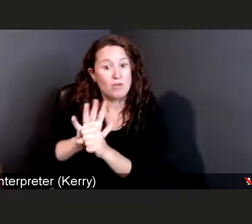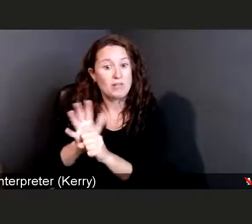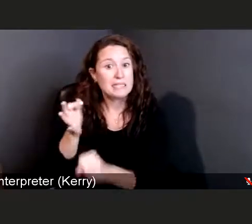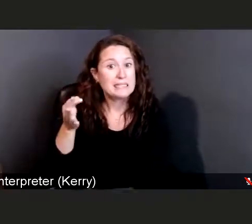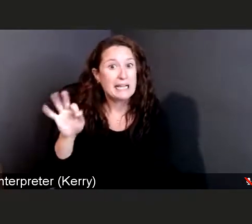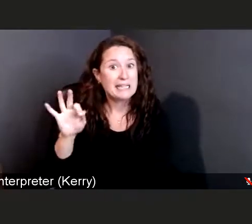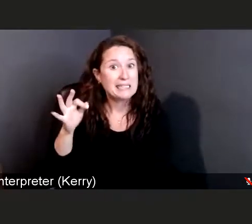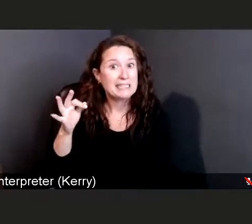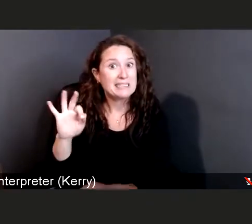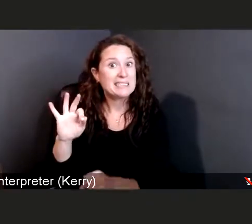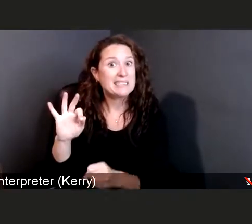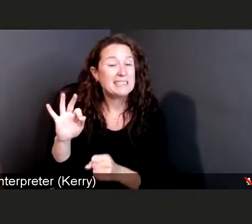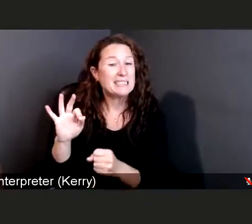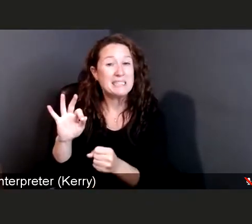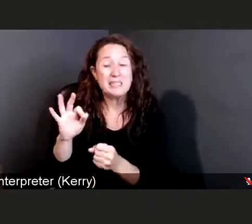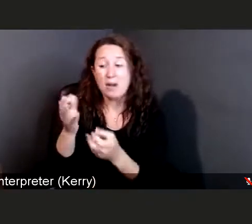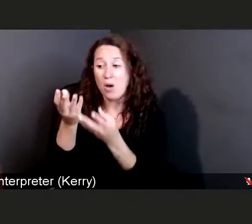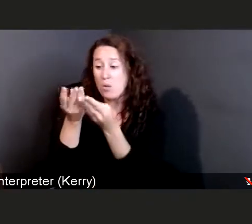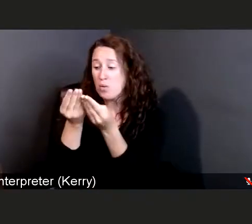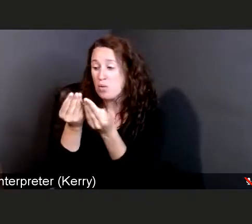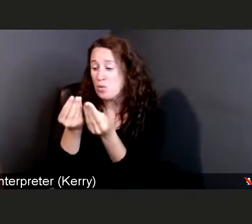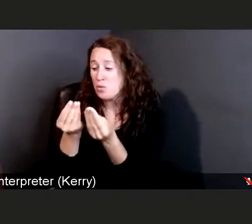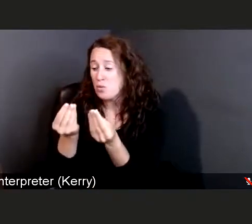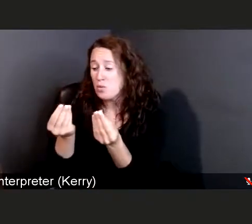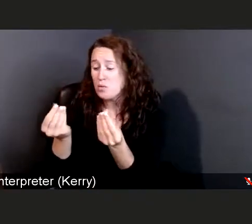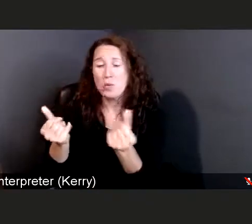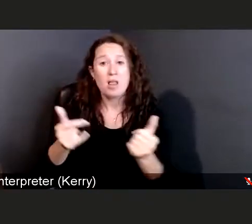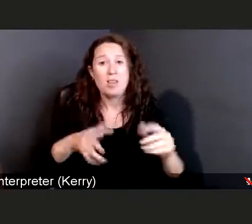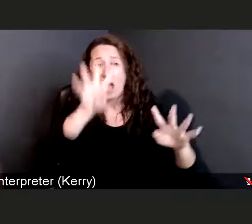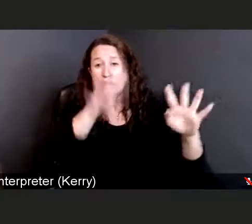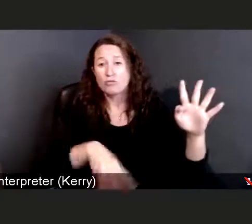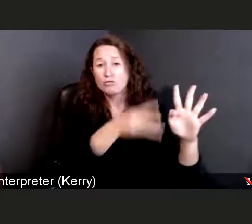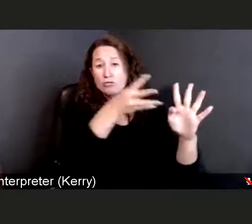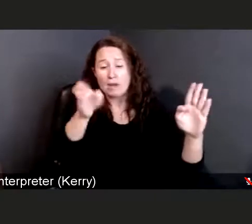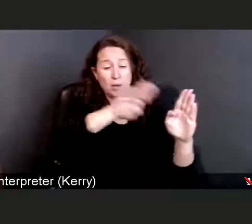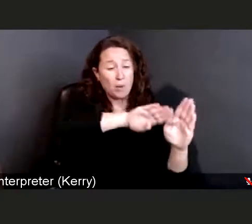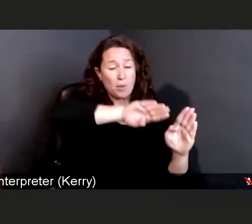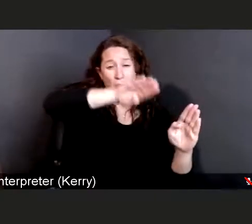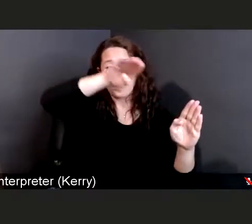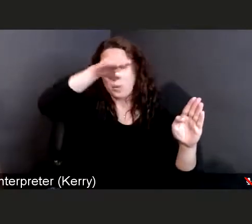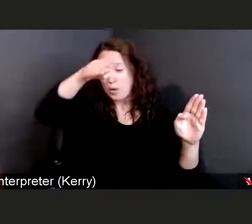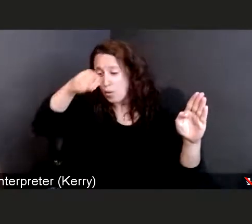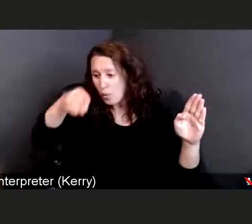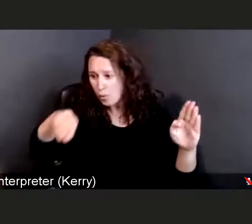we were at the bottom part of the curve. It was no surge going on, and how did we do it?